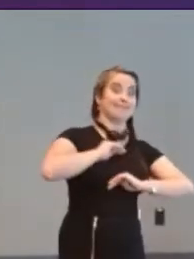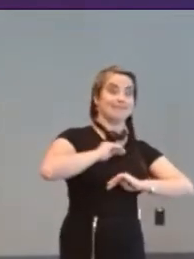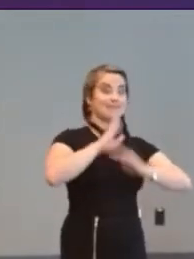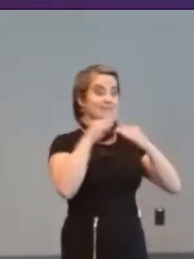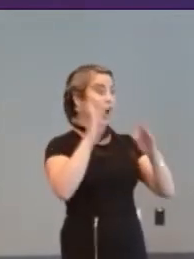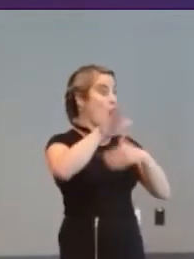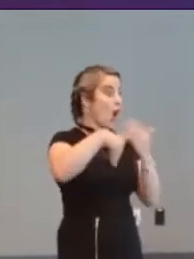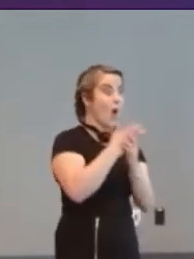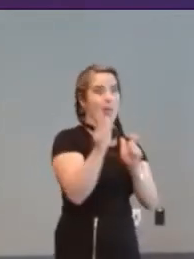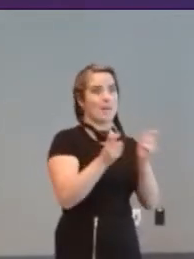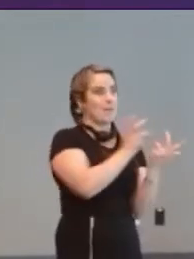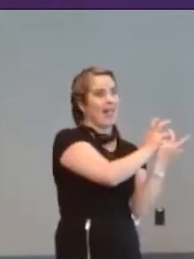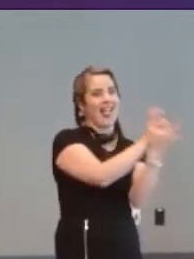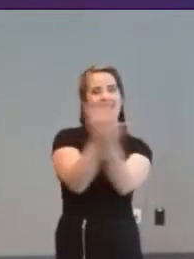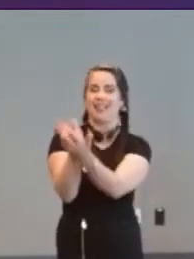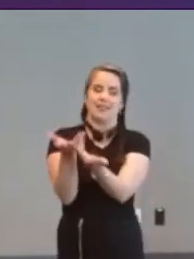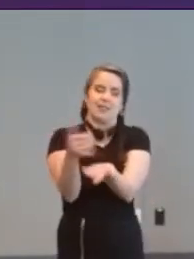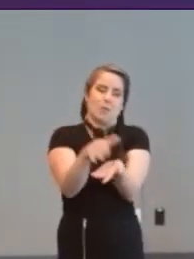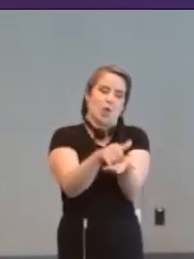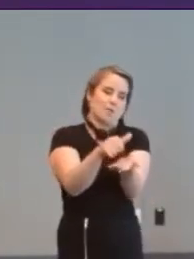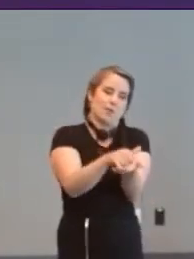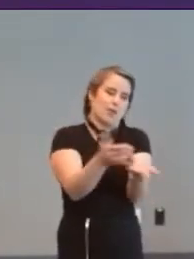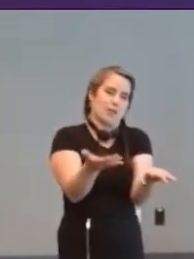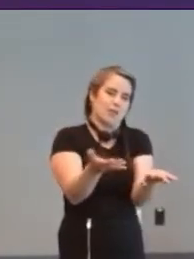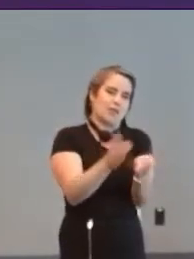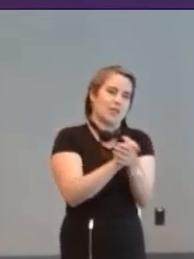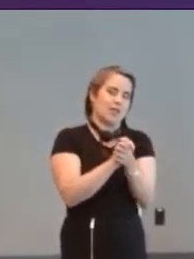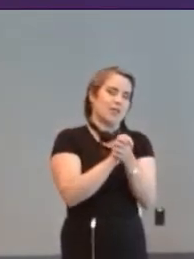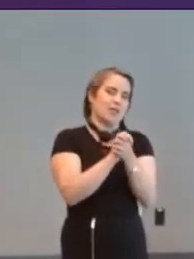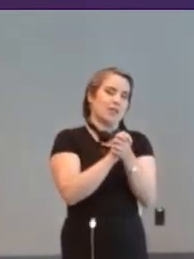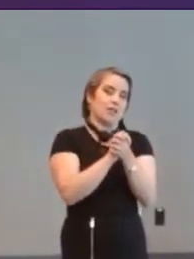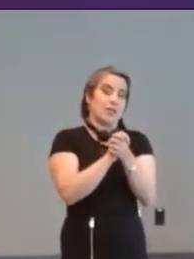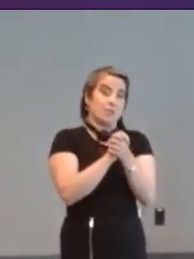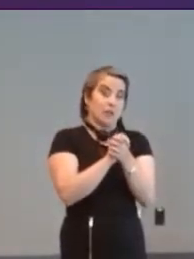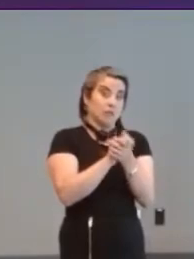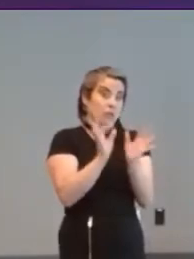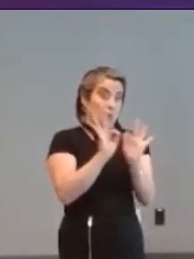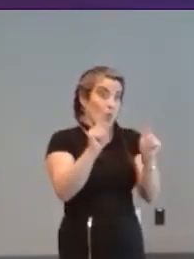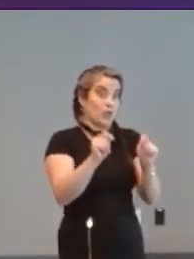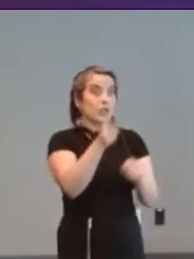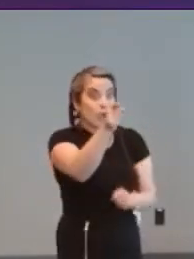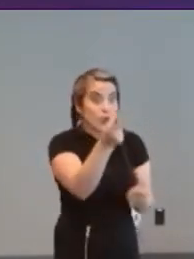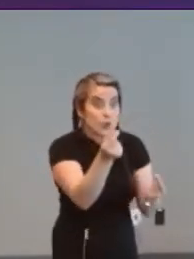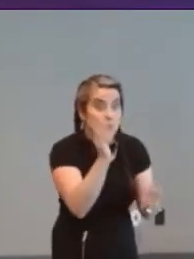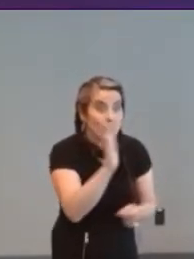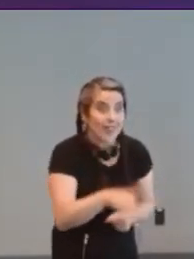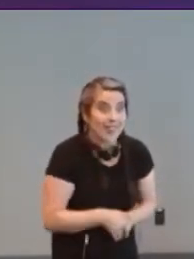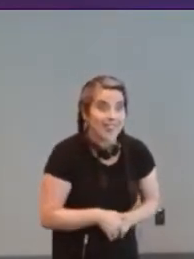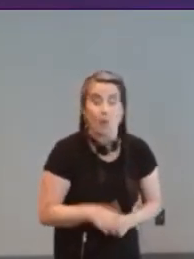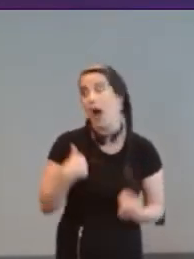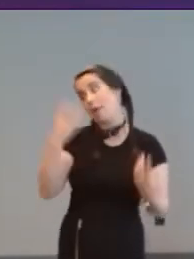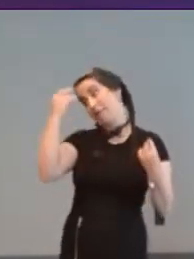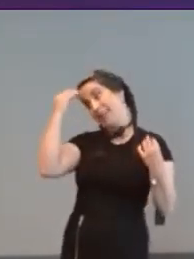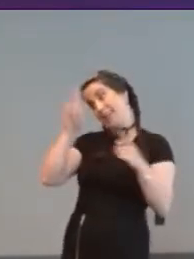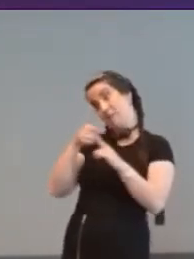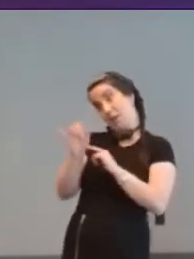almost impossible, but I like that idea... Are you doing it? [Audience member] I'm thinking now. [Barrie] You should, you should.